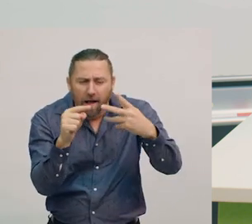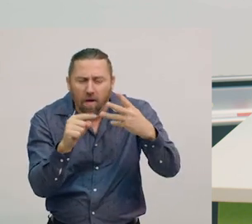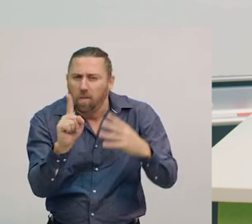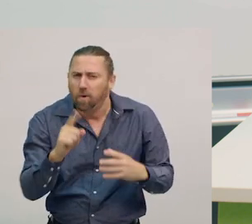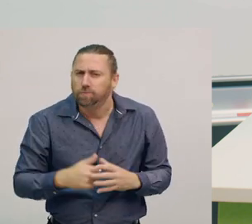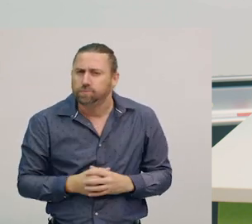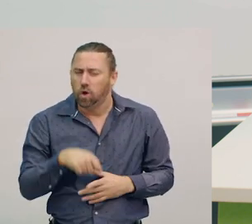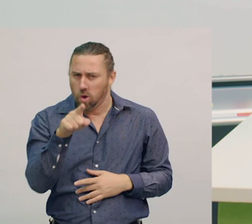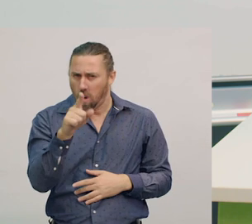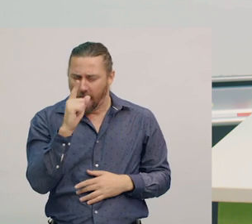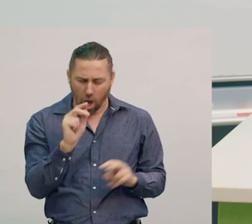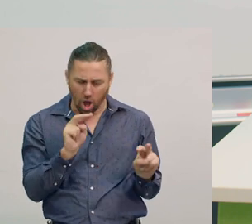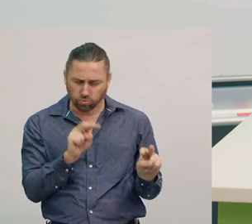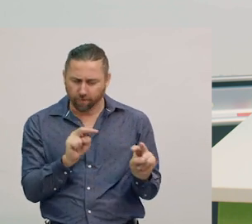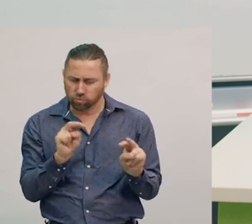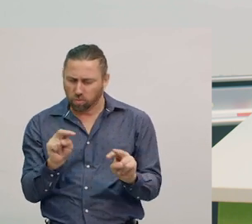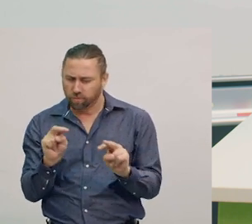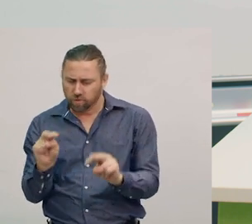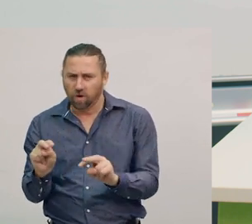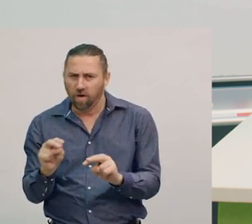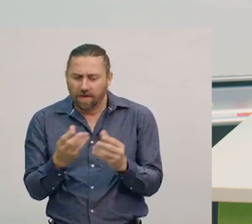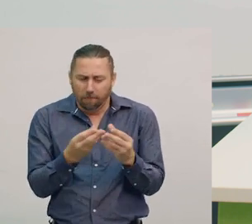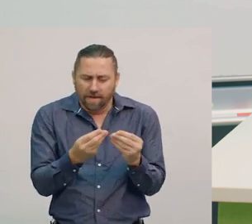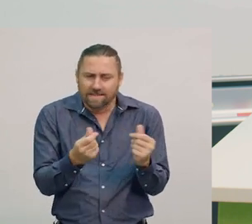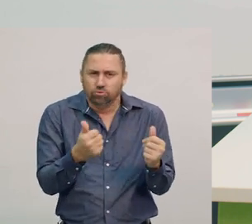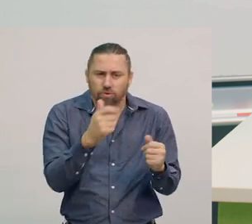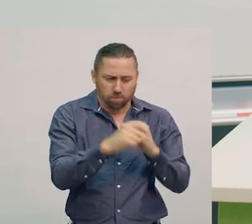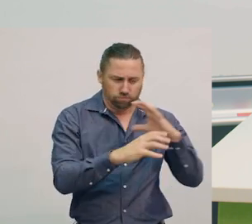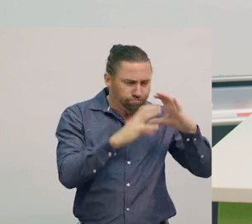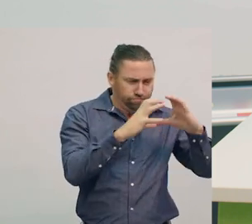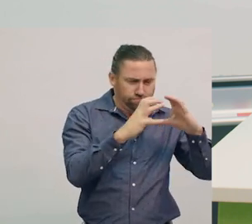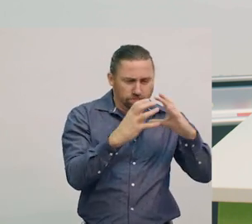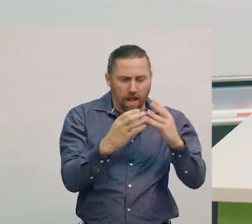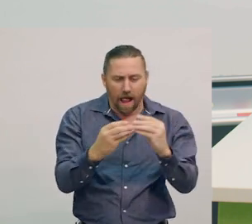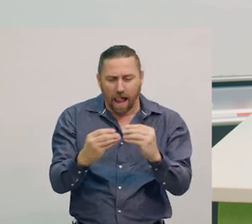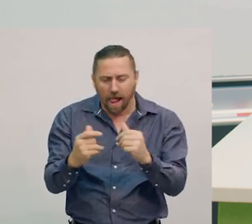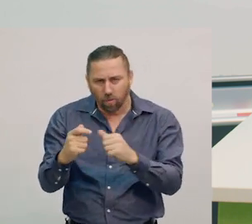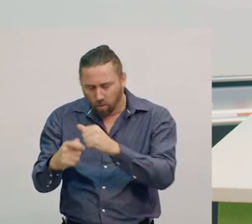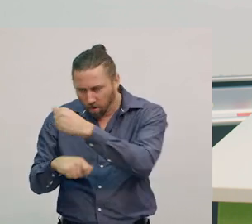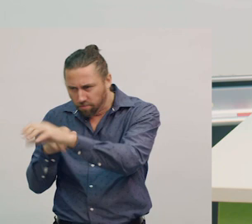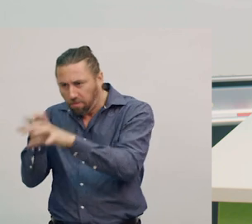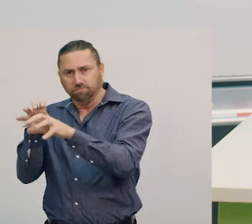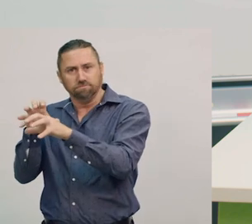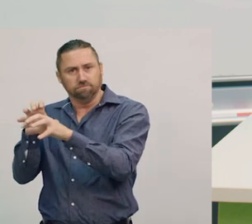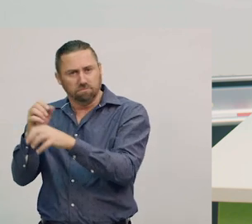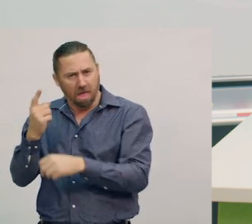Make some careful observations as materials change from solid to liquid, or liquid back to solid.